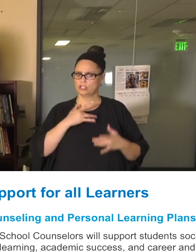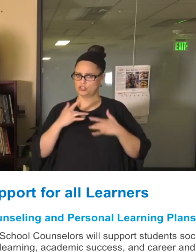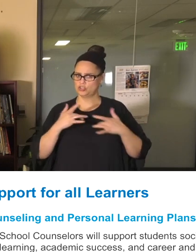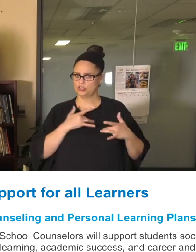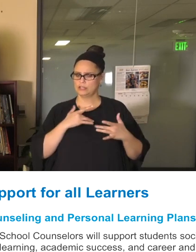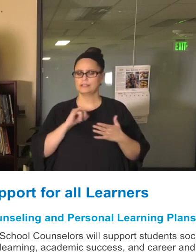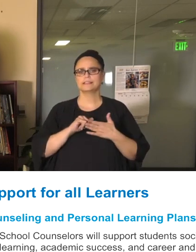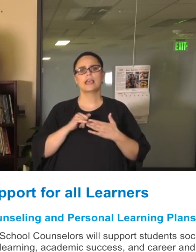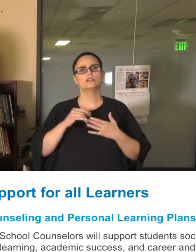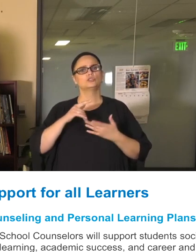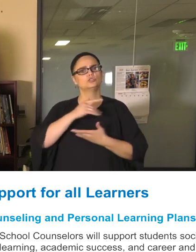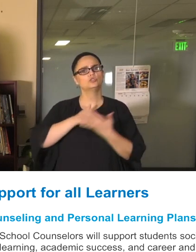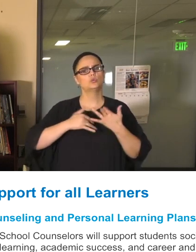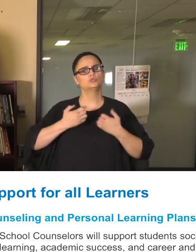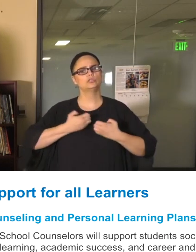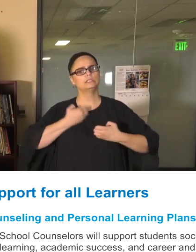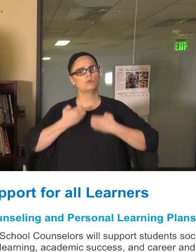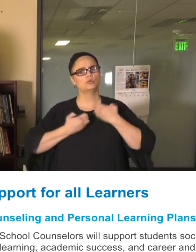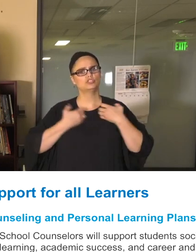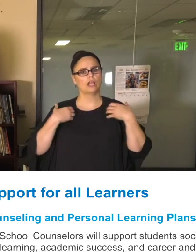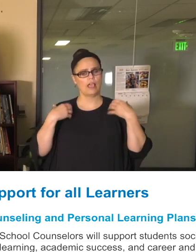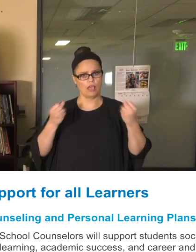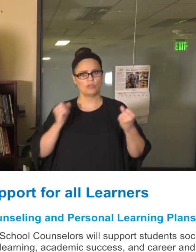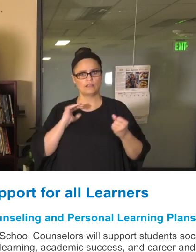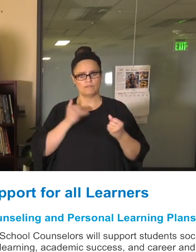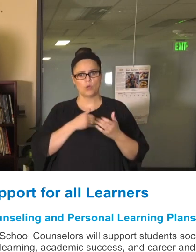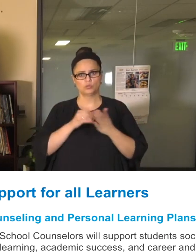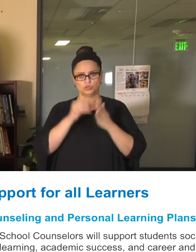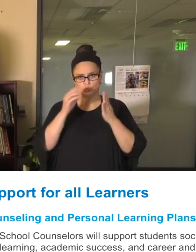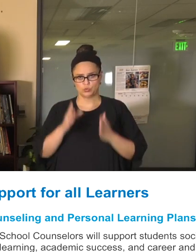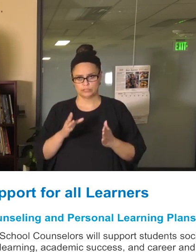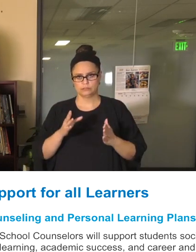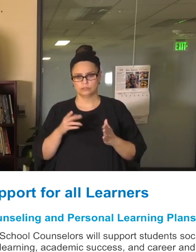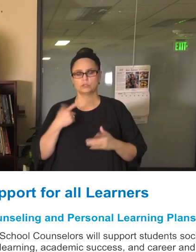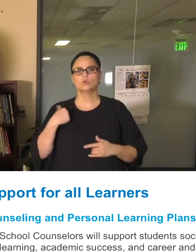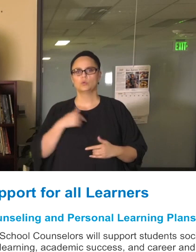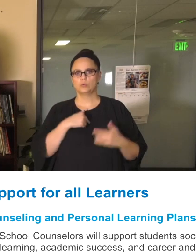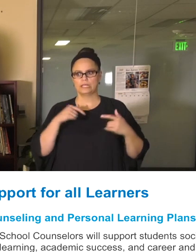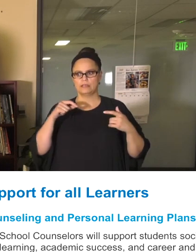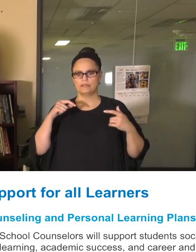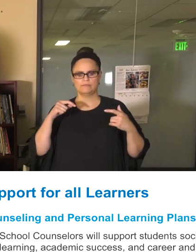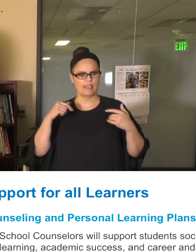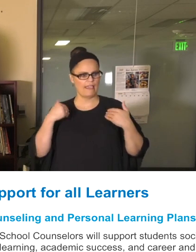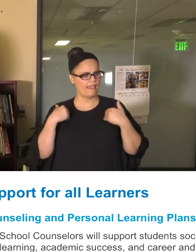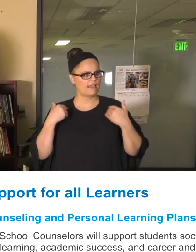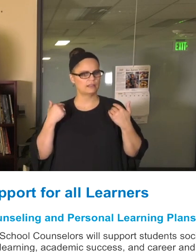health of our students during this time. We have taken routines. whether they're good or bad.